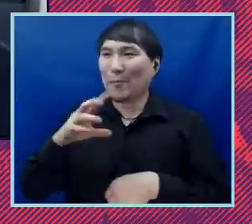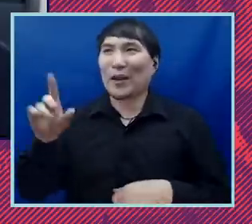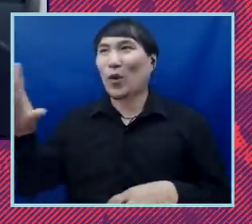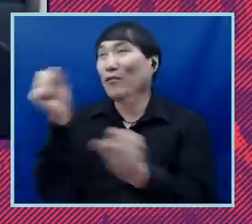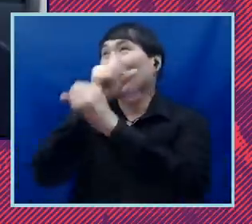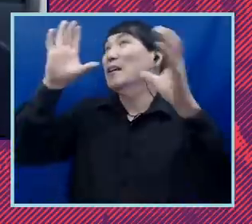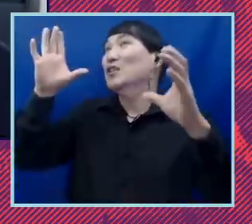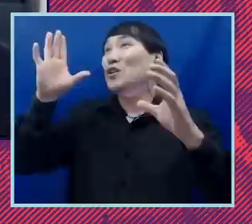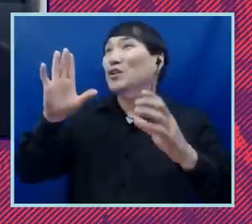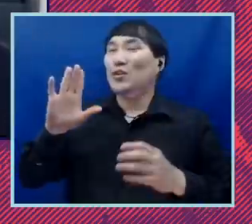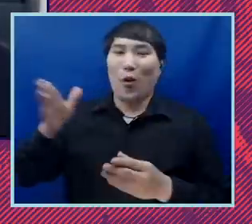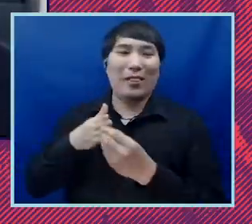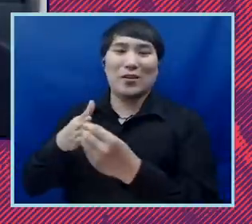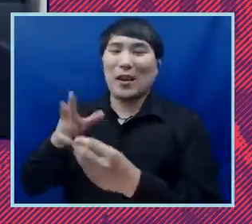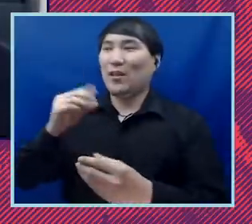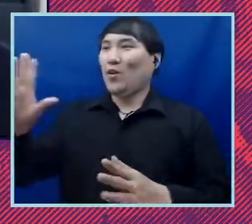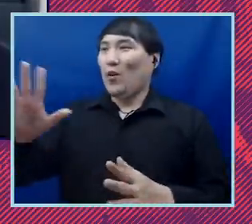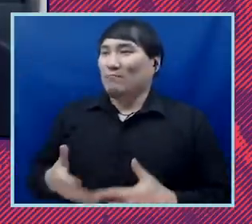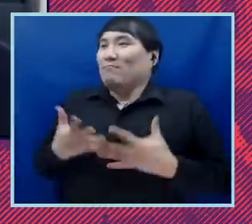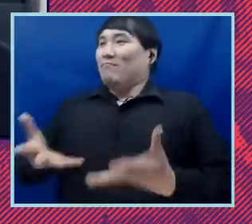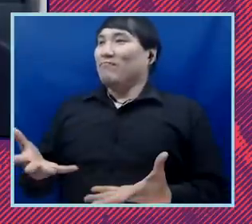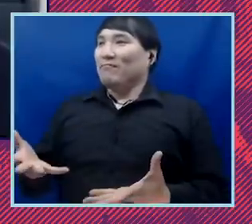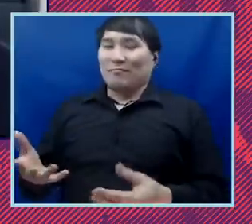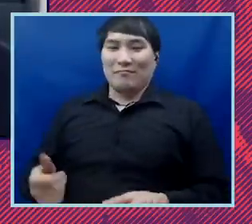the leadership and the gravitas you bring to this issue. We're really lucky to have you.